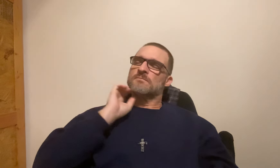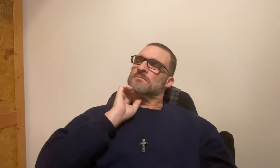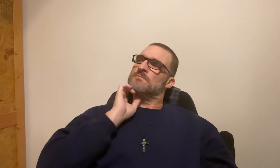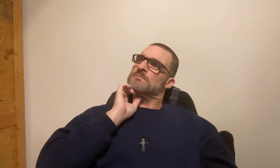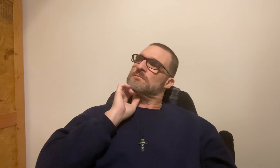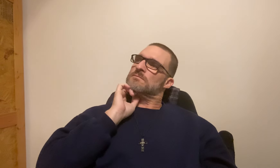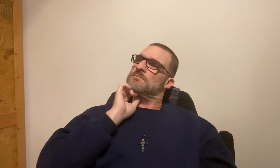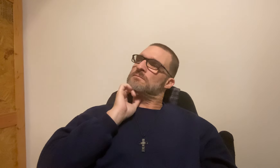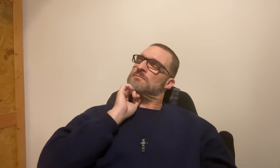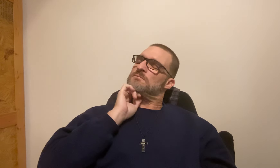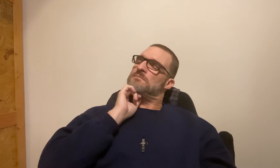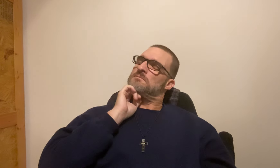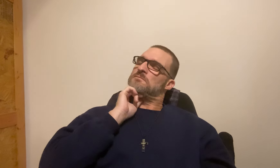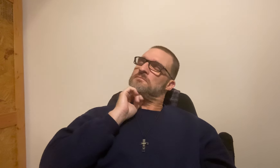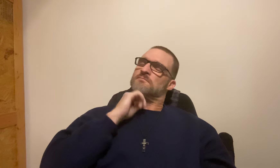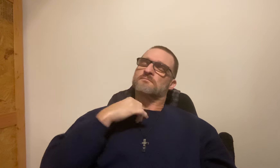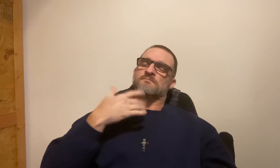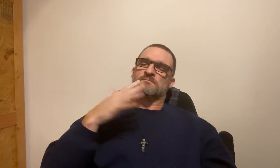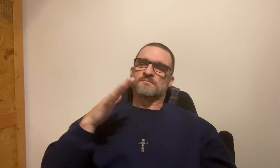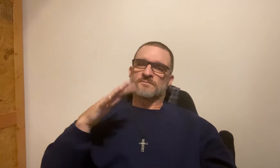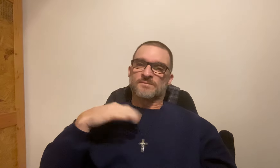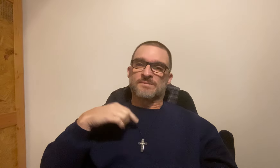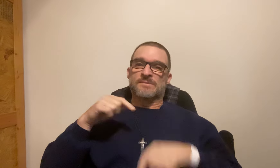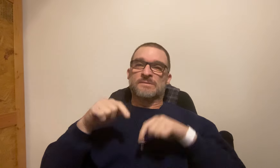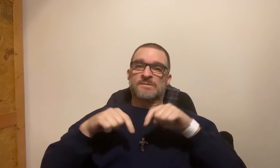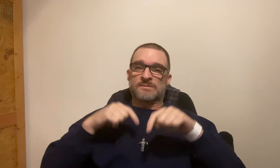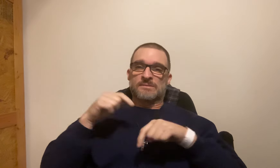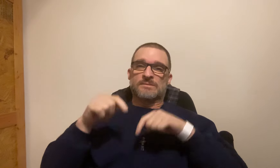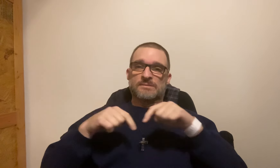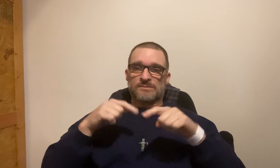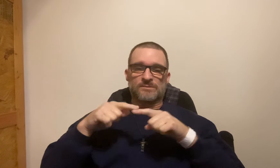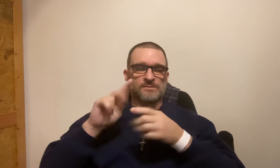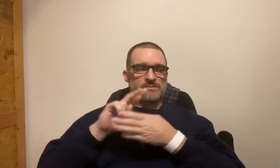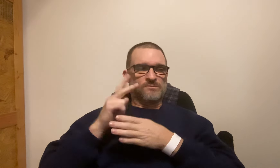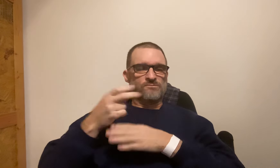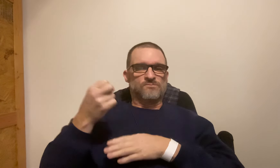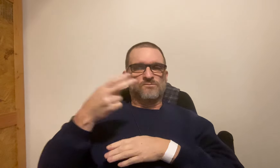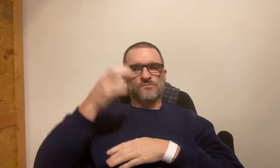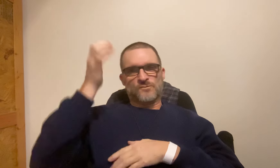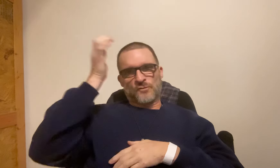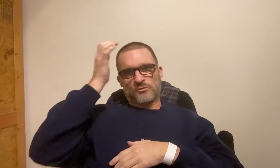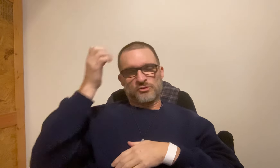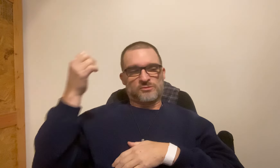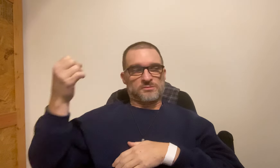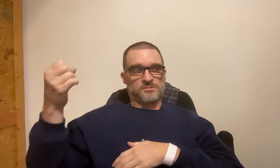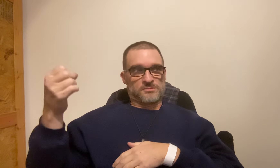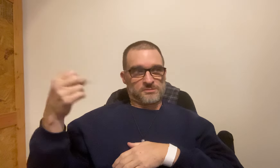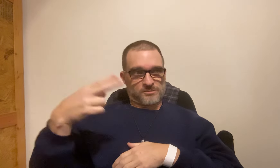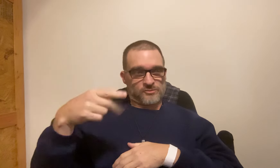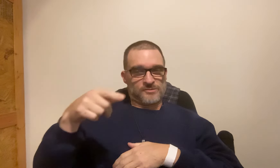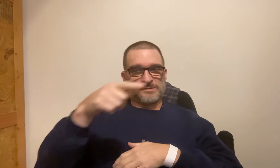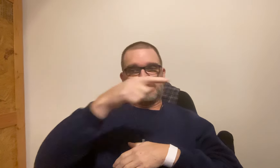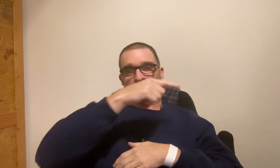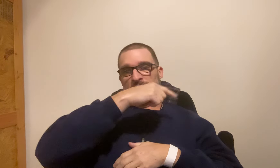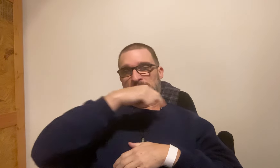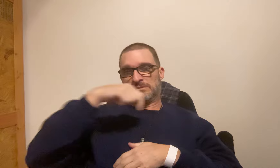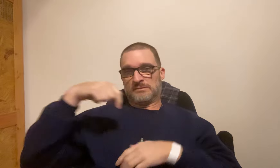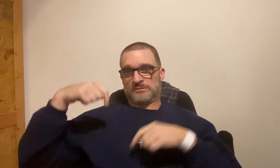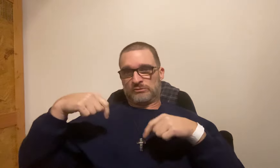I walked slowly to the kitchen to throw out the garbage.